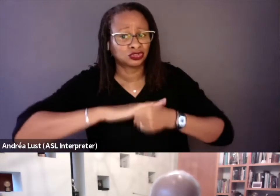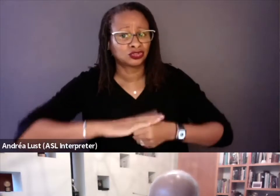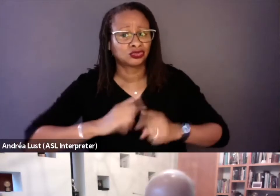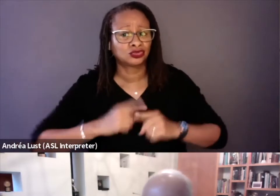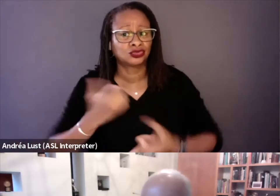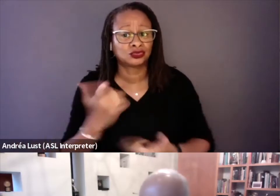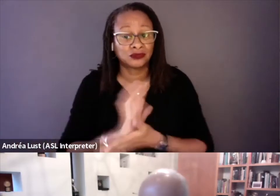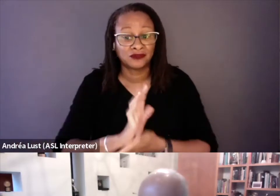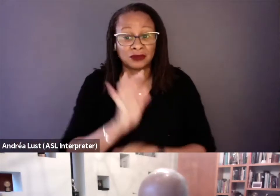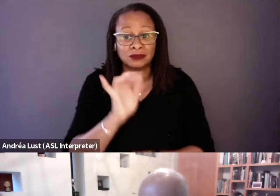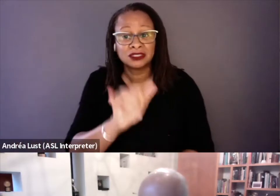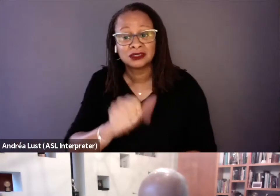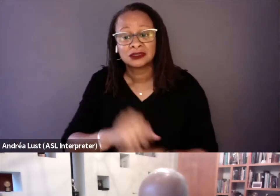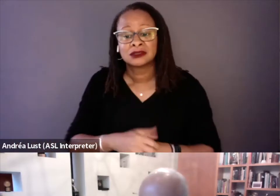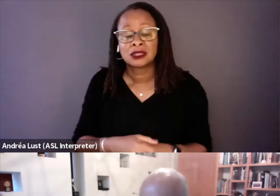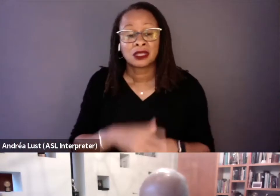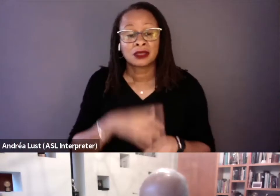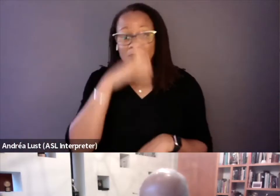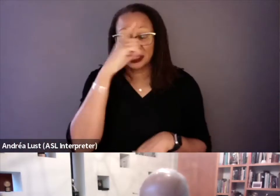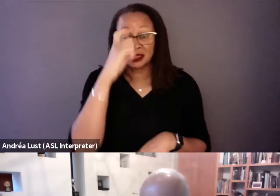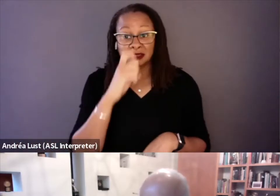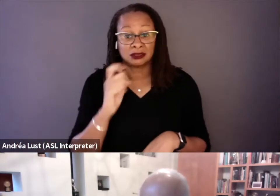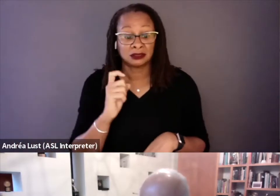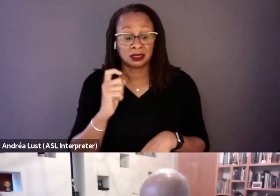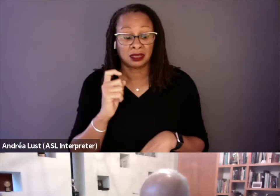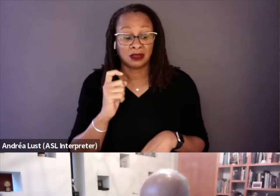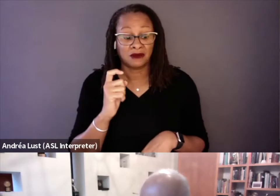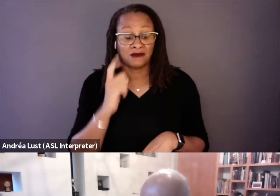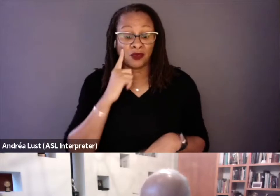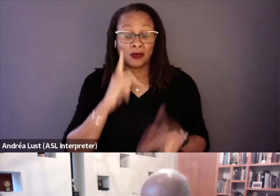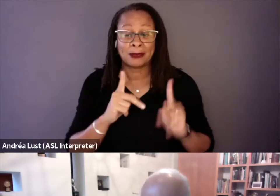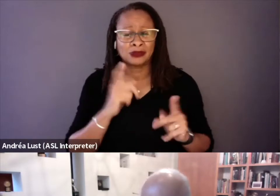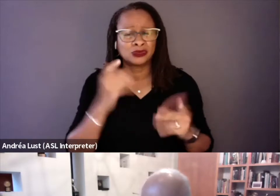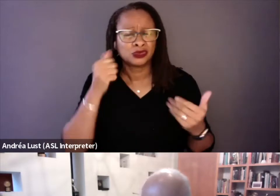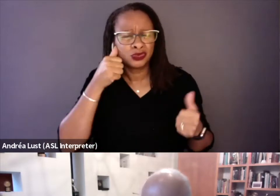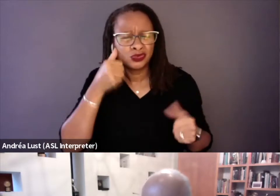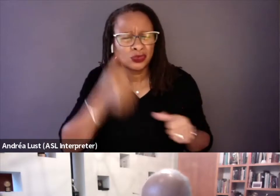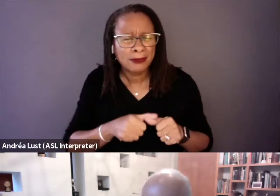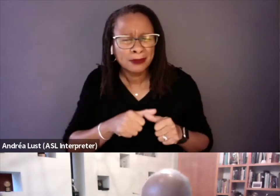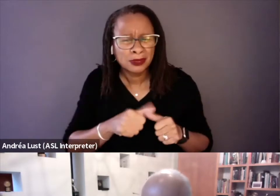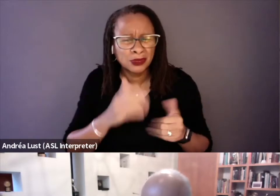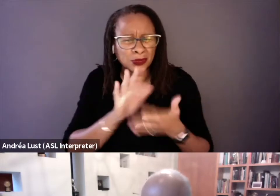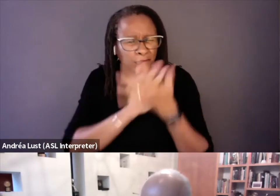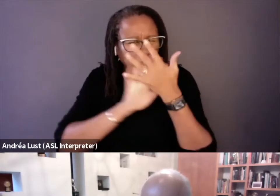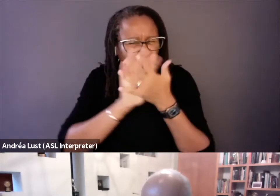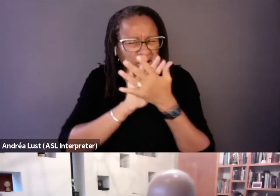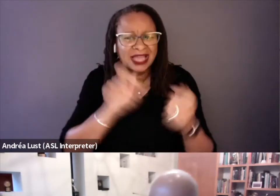Because for those of us who don't remember exactly how it played out, there's a lot at stake.